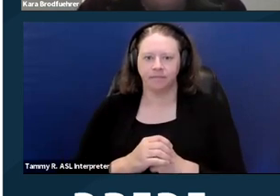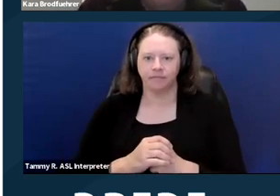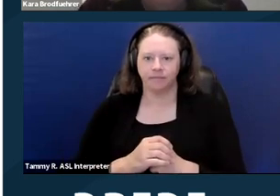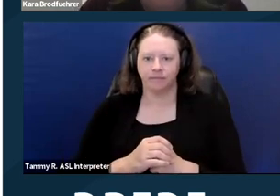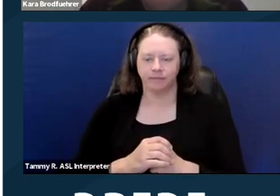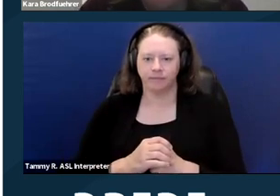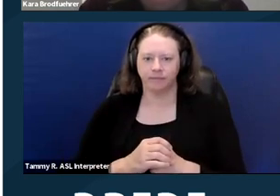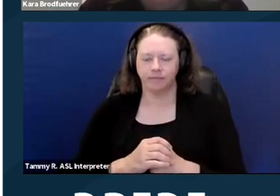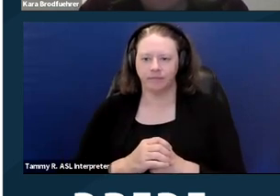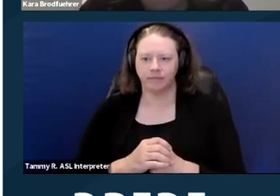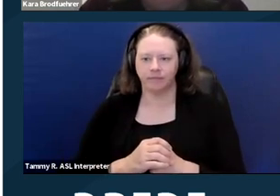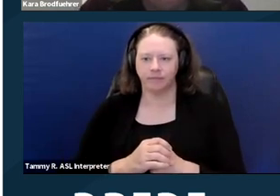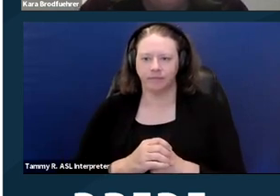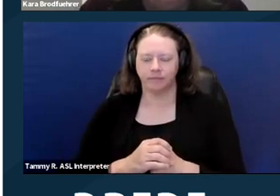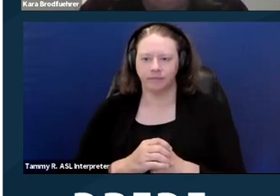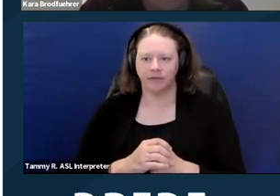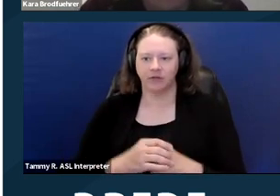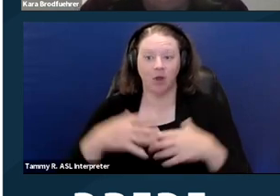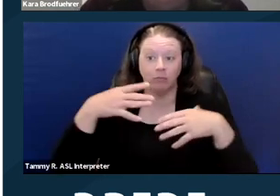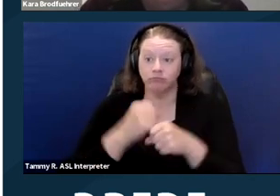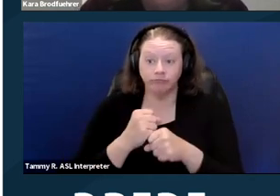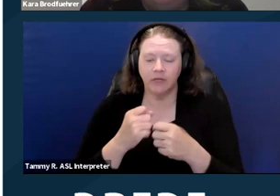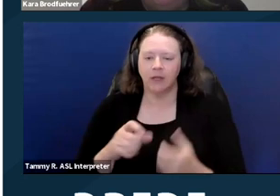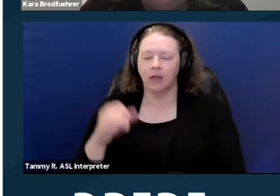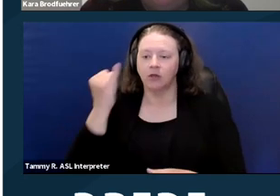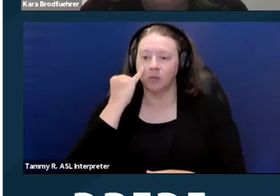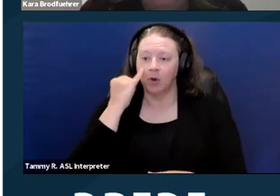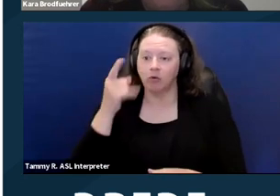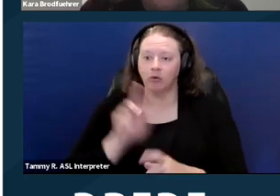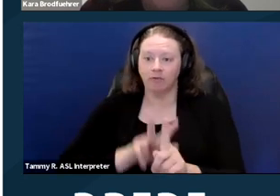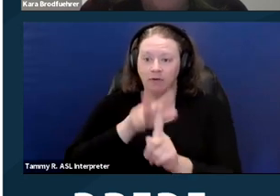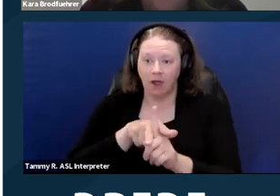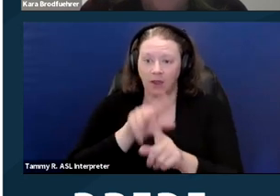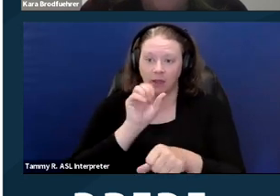So in a nutshell, if you're filing an employment discrimination case,